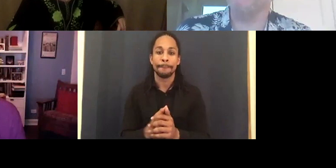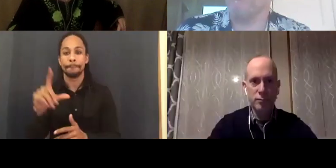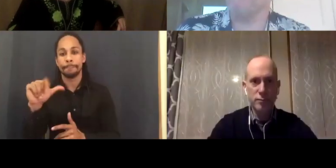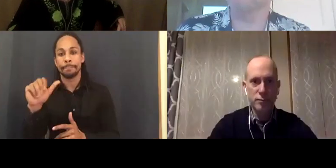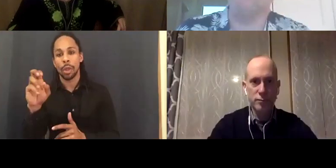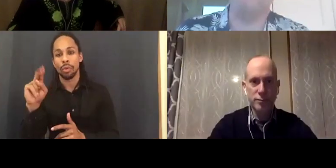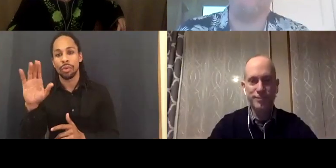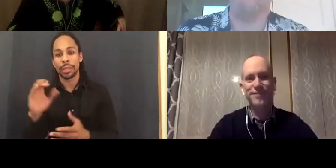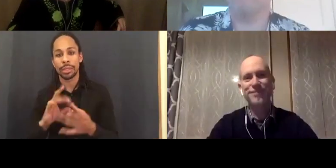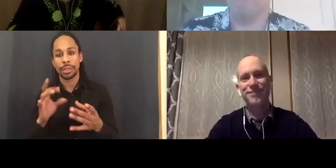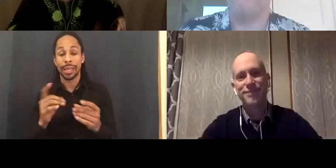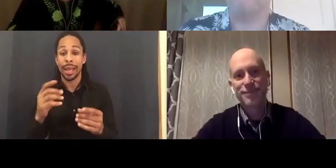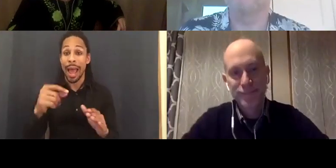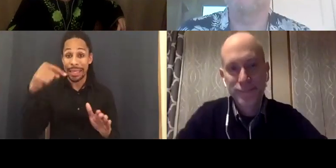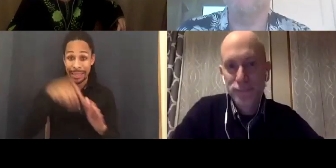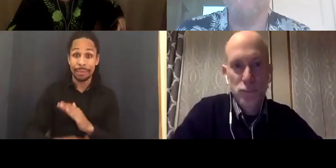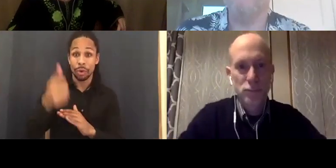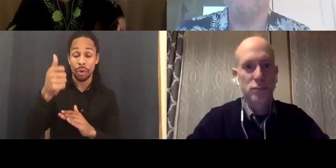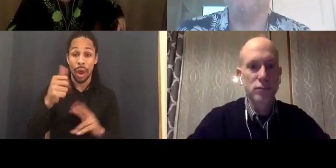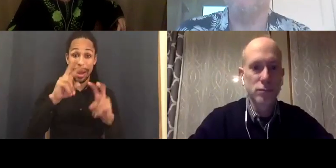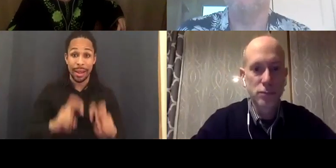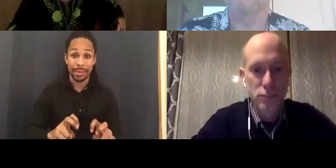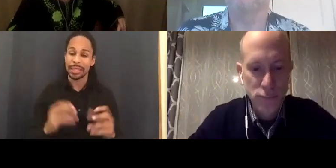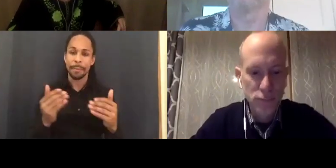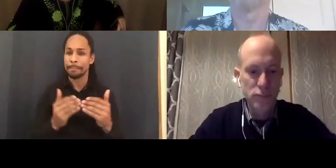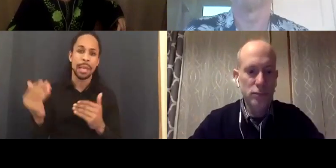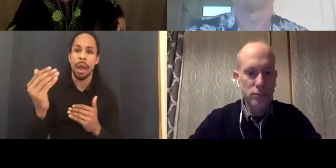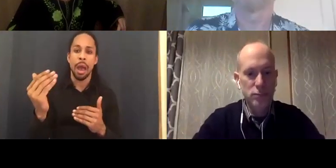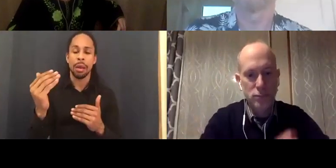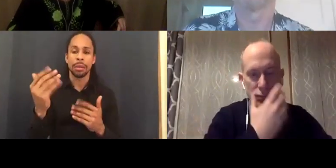beyond tragic and heroic. >> Susan Nussbaum: People being able